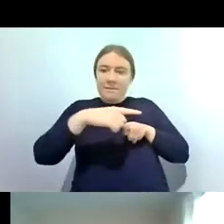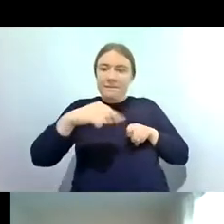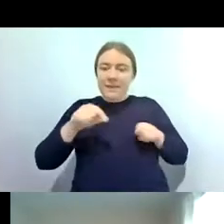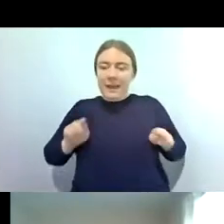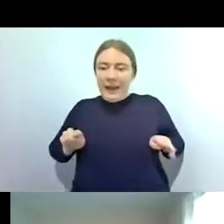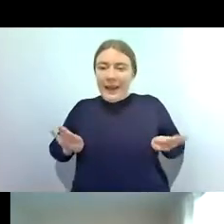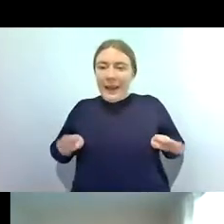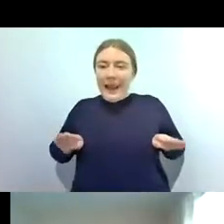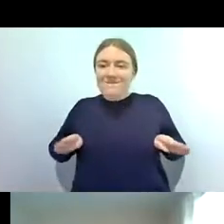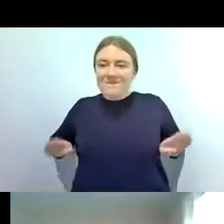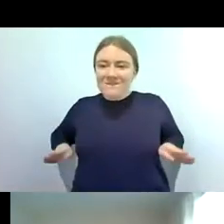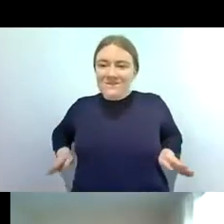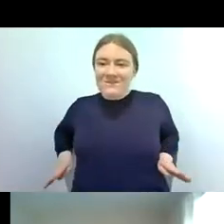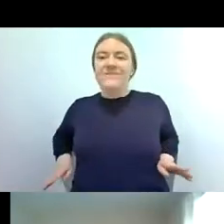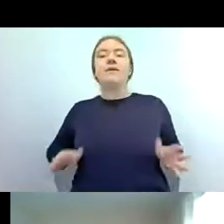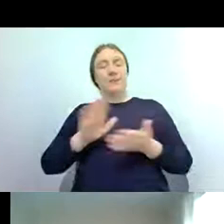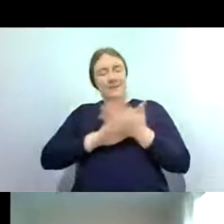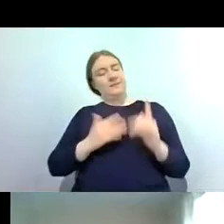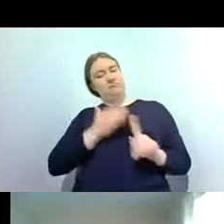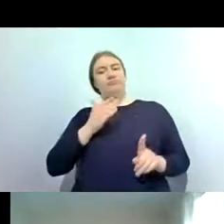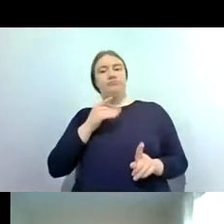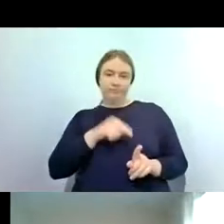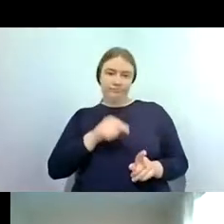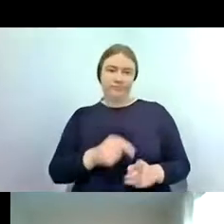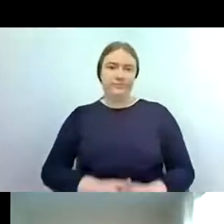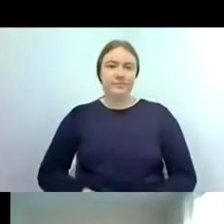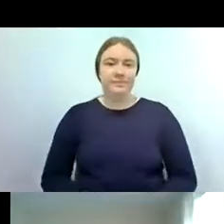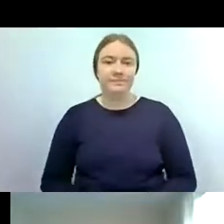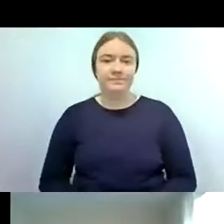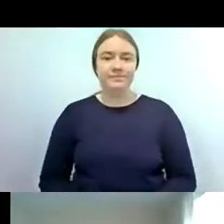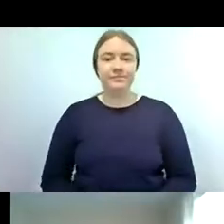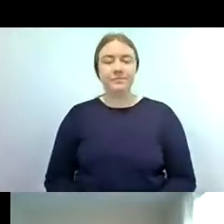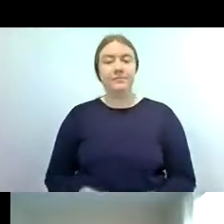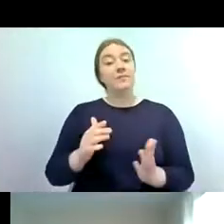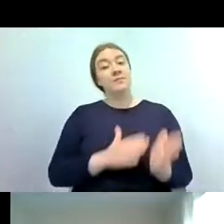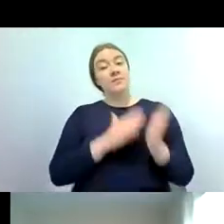a really good feature for distinguishing them and then if we move on to the blue winged olives